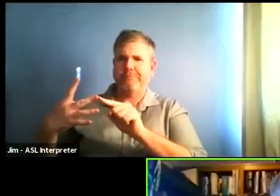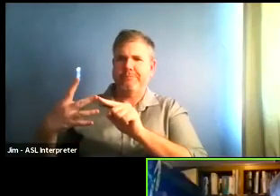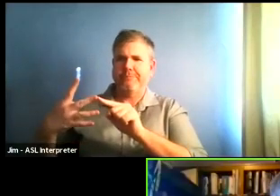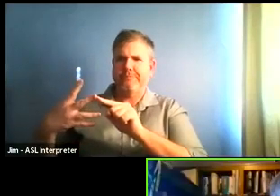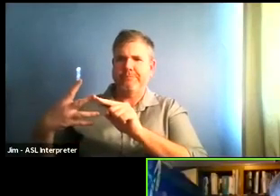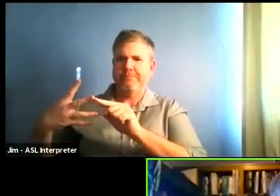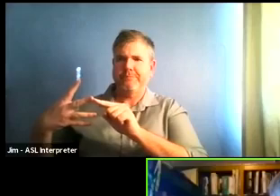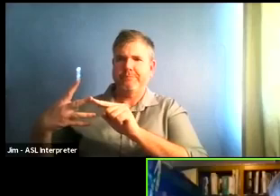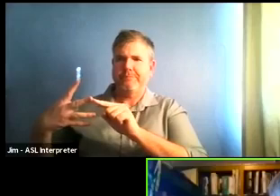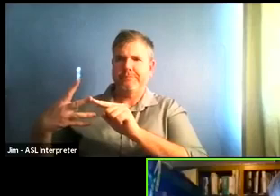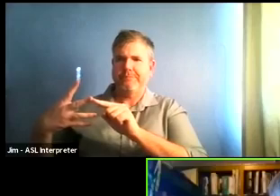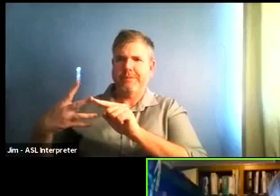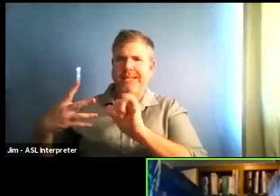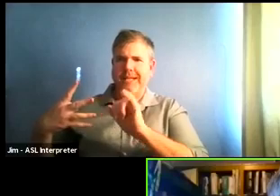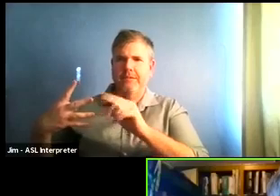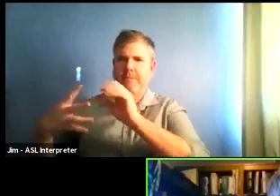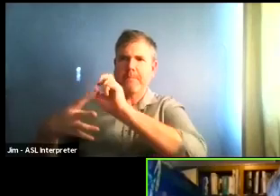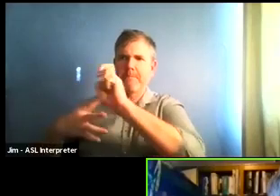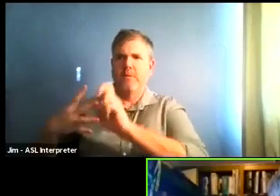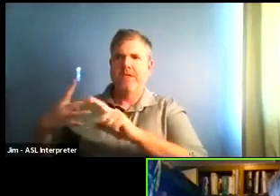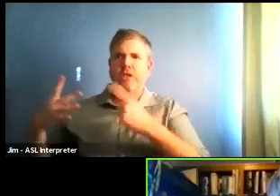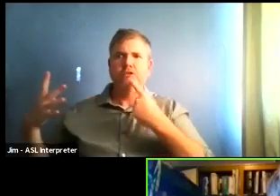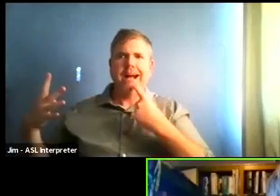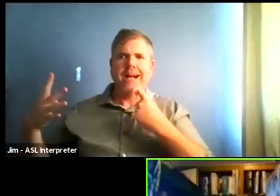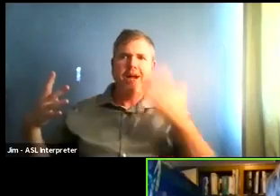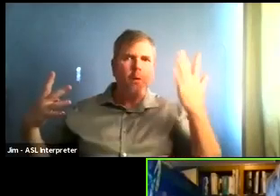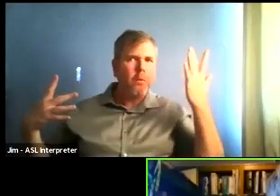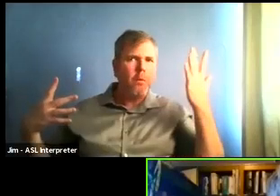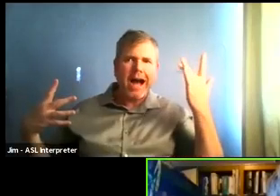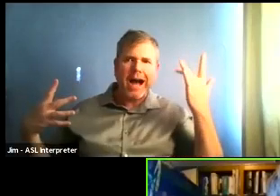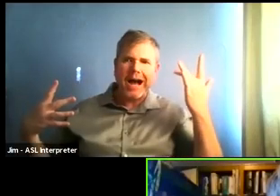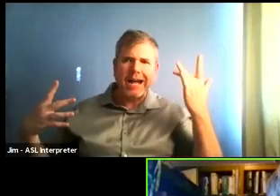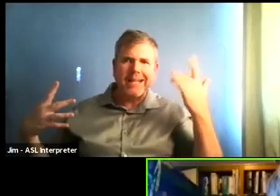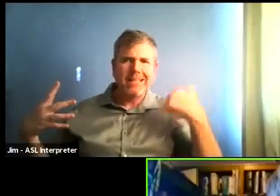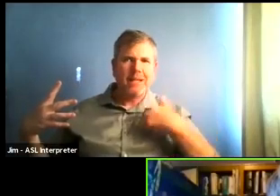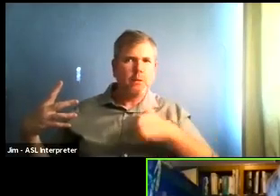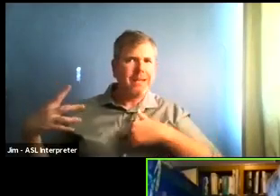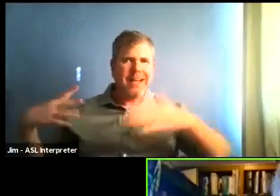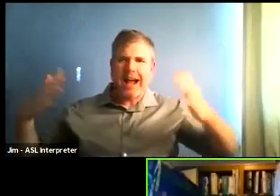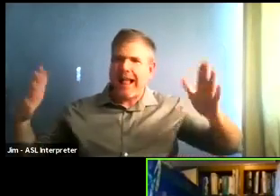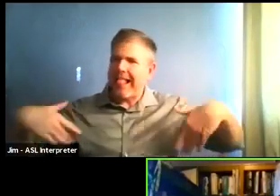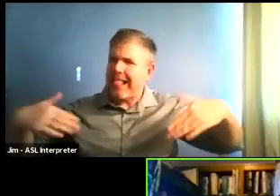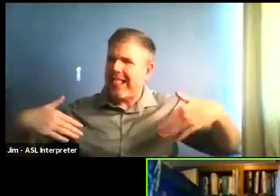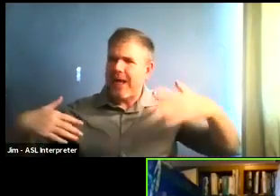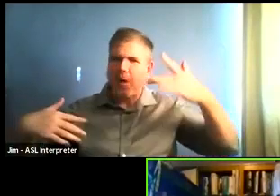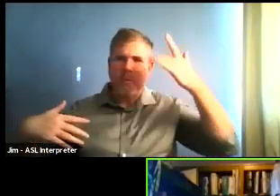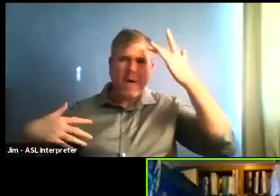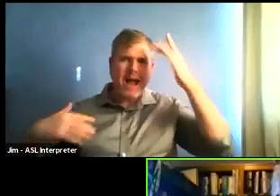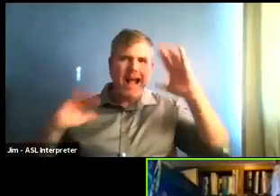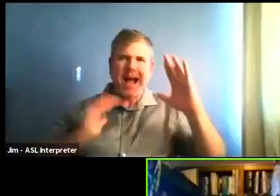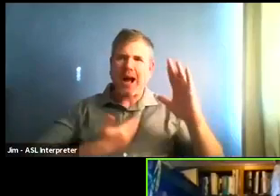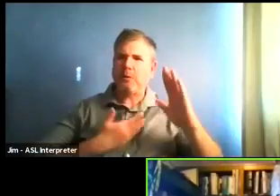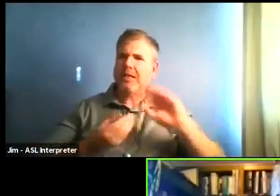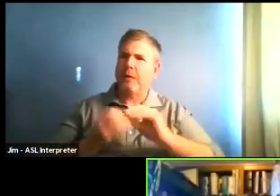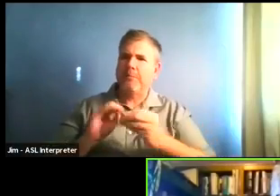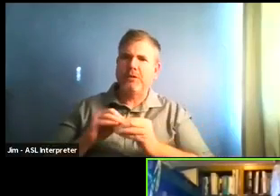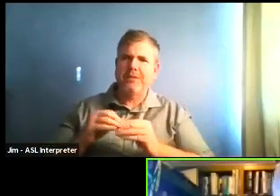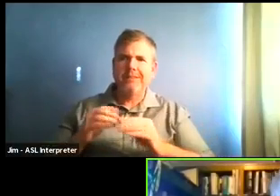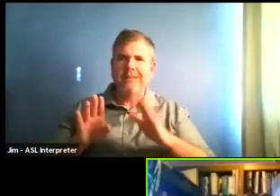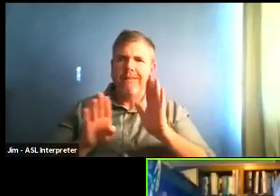While this is why is our numbers, our numbers in Sonoma County going up? That's not the case. We've actually seen them going down.